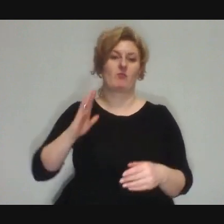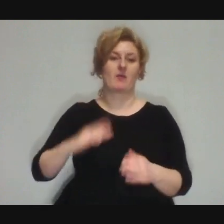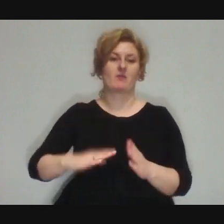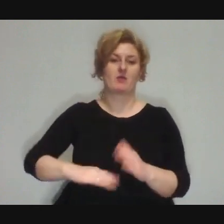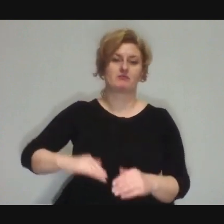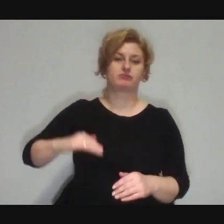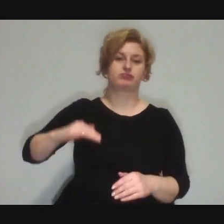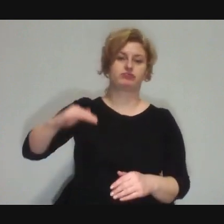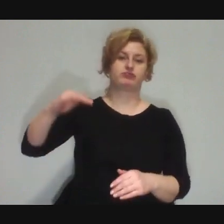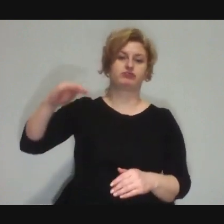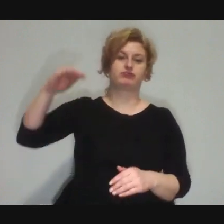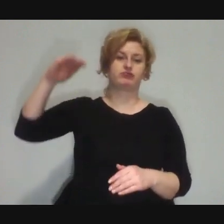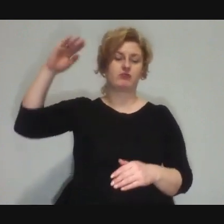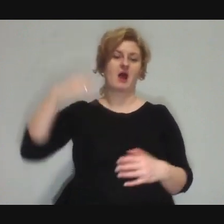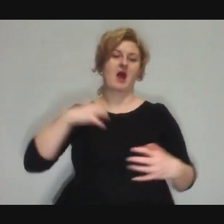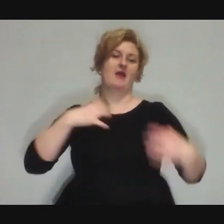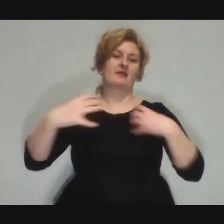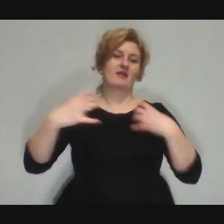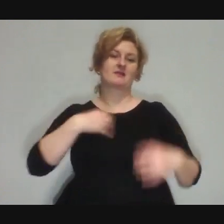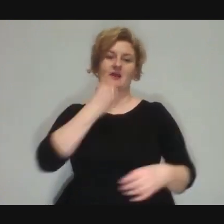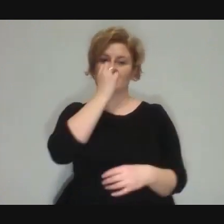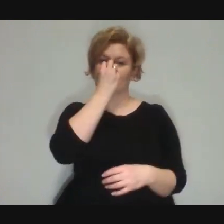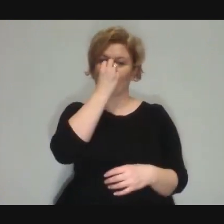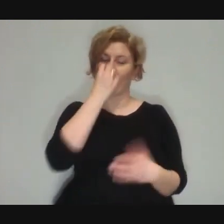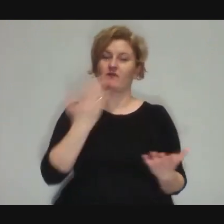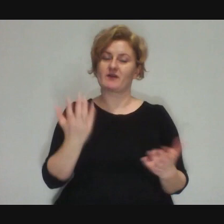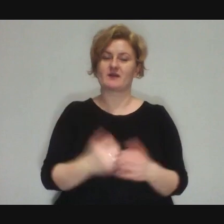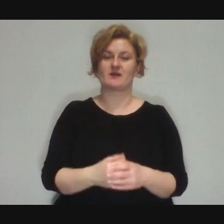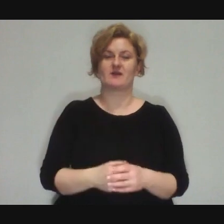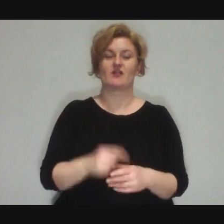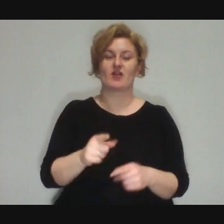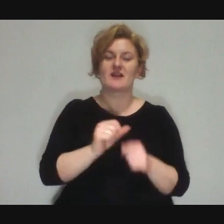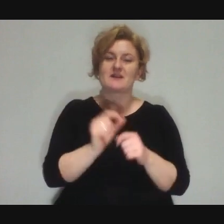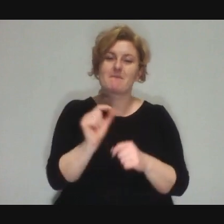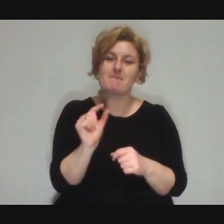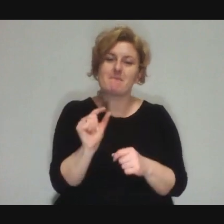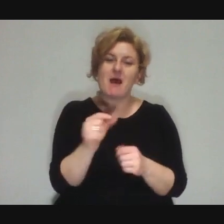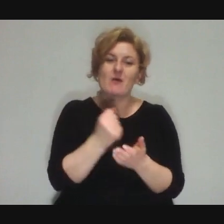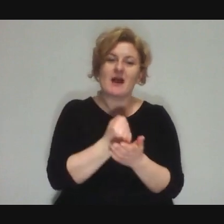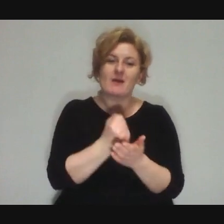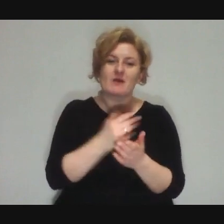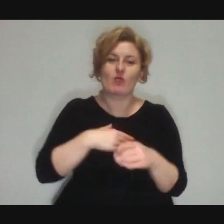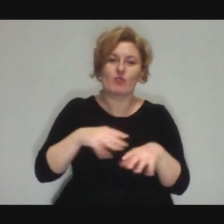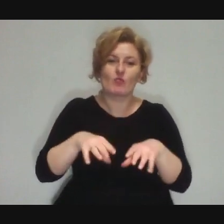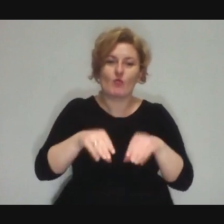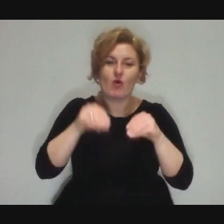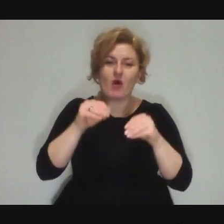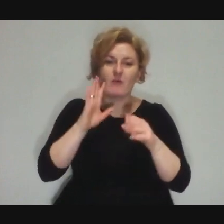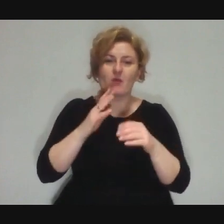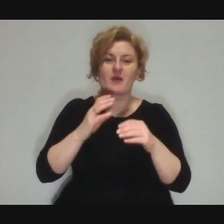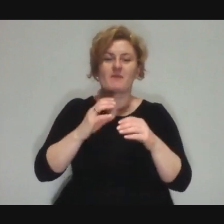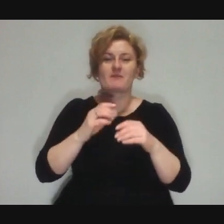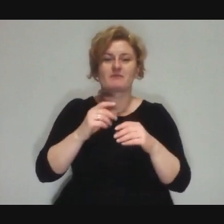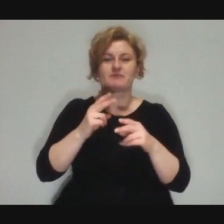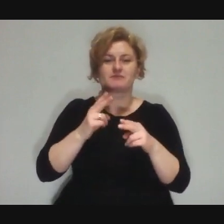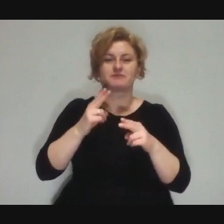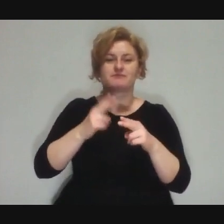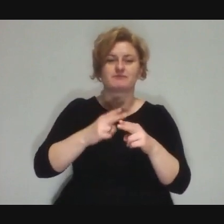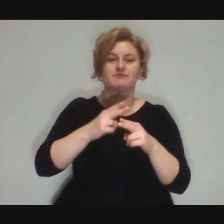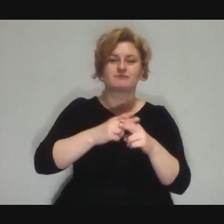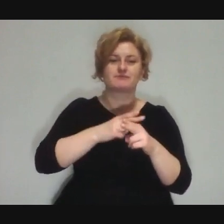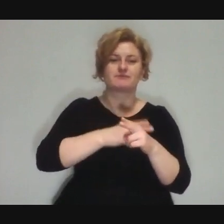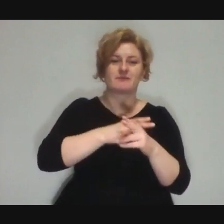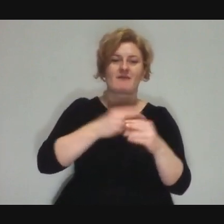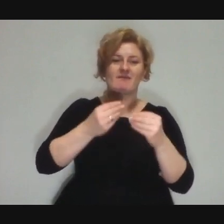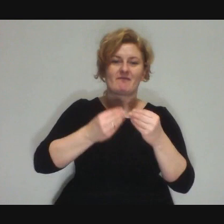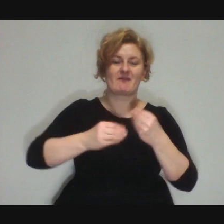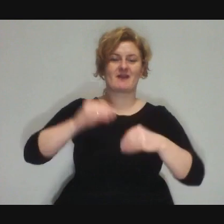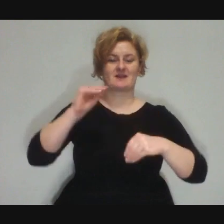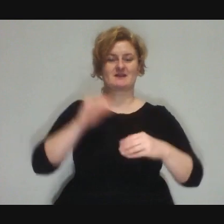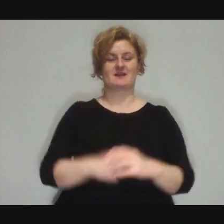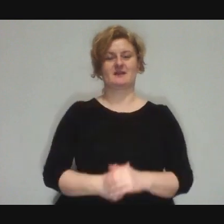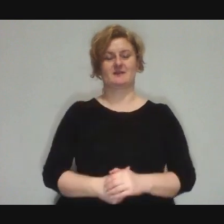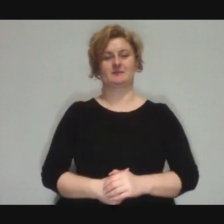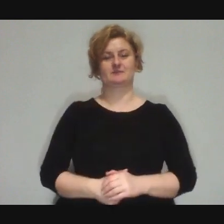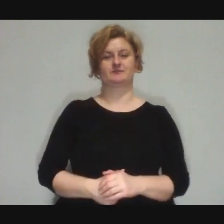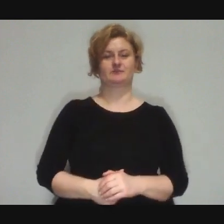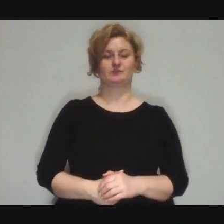This is a small stepping stone from which we can start and throw this avalanche of culture at people and crush them with the burden of the circus.